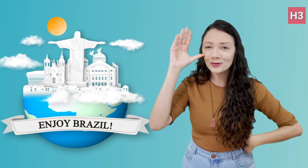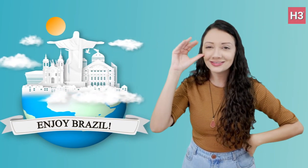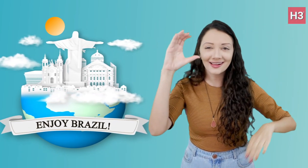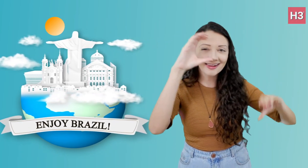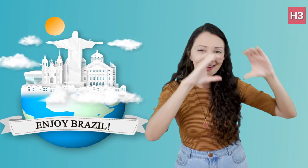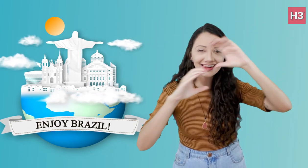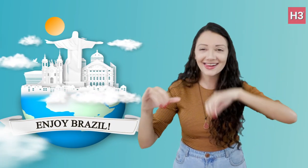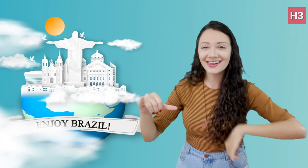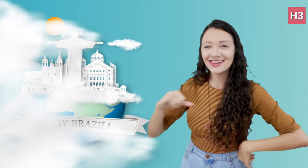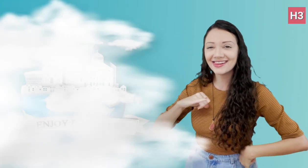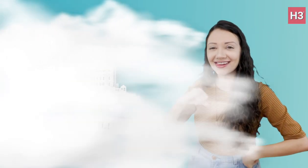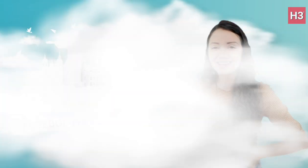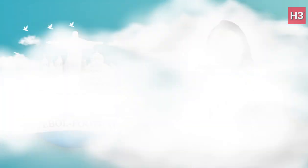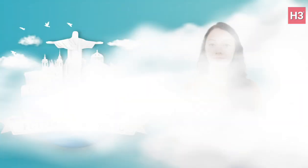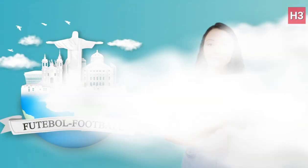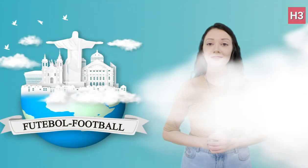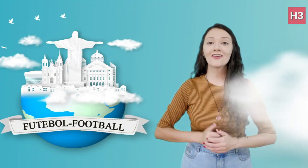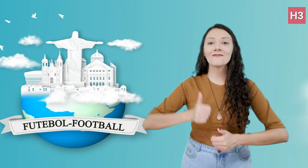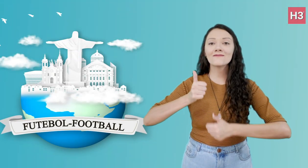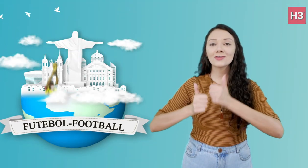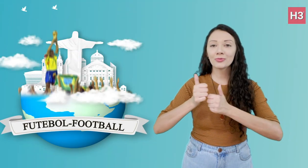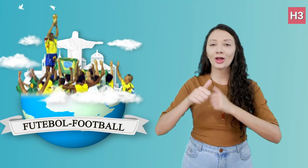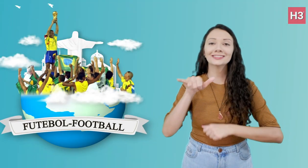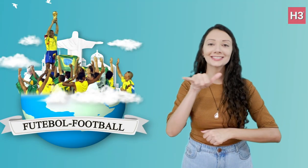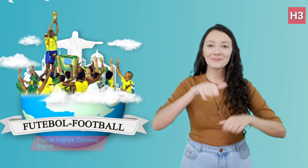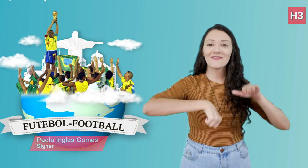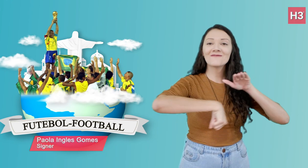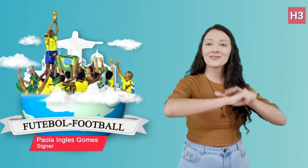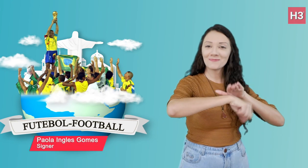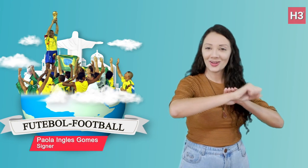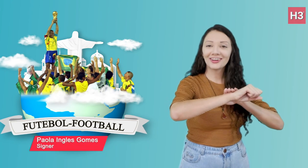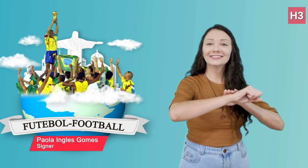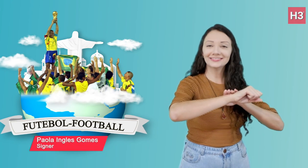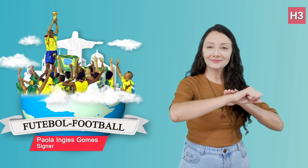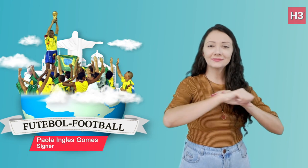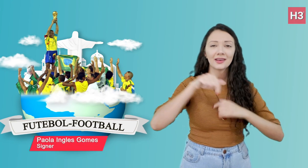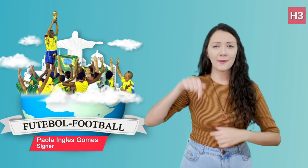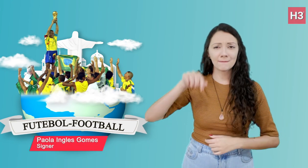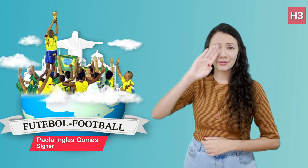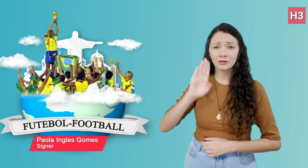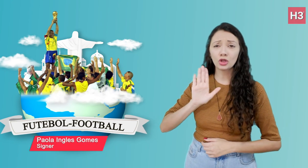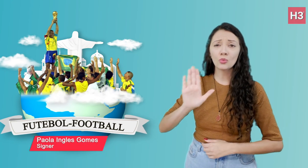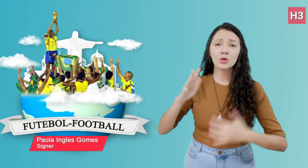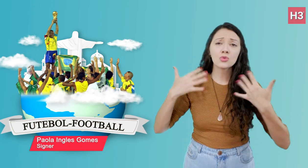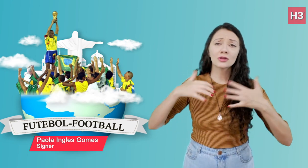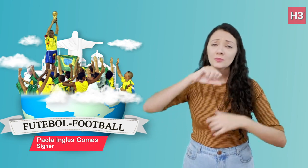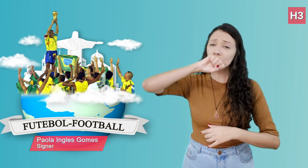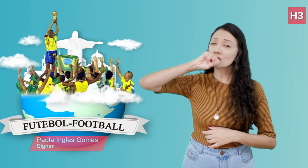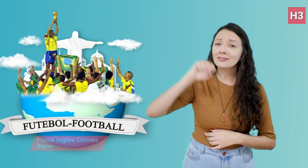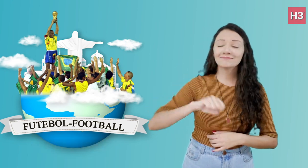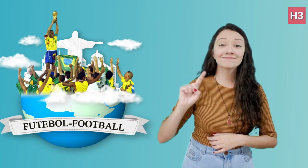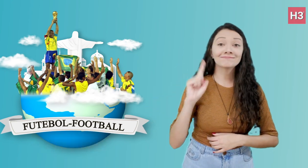Let's explore Brazil! Football is the most popular sport in Brazil and